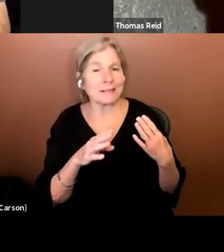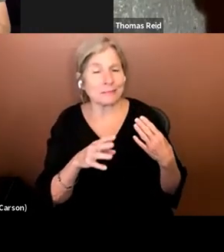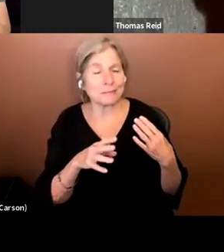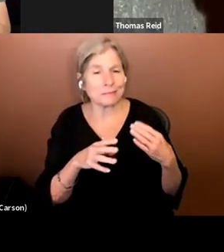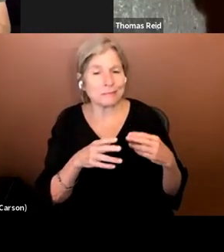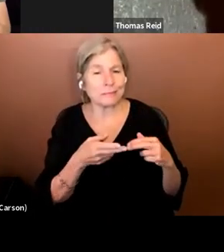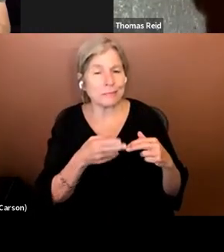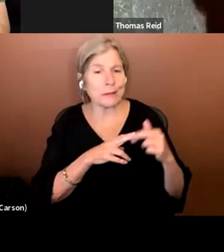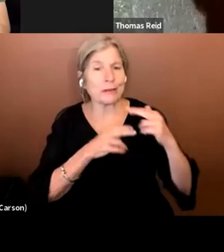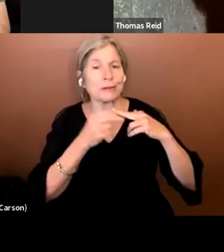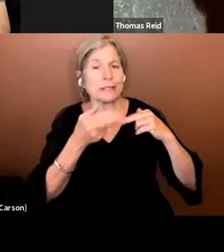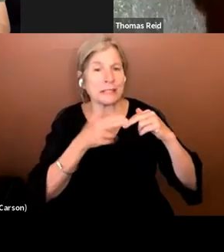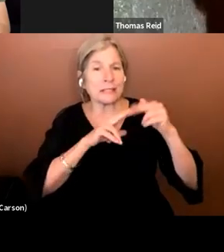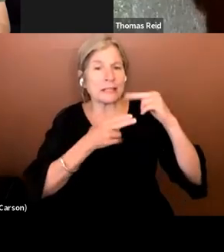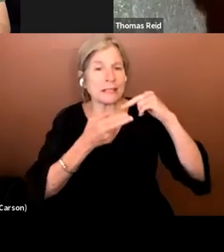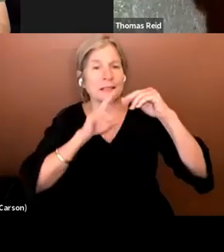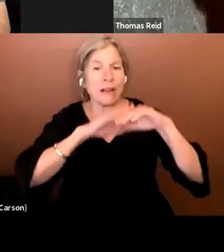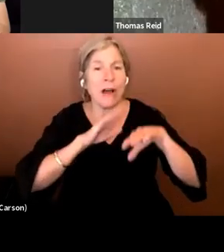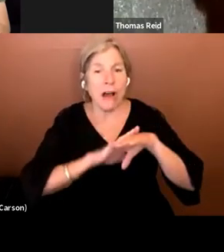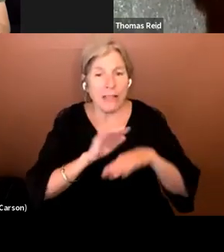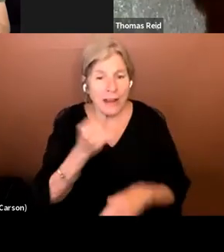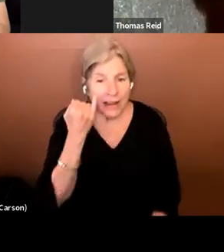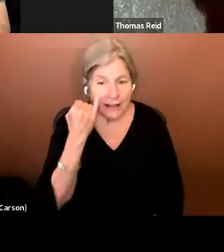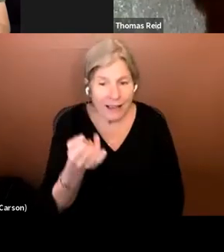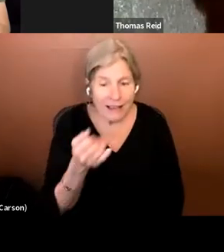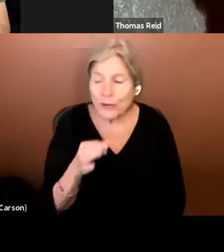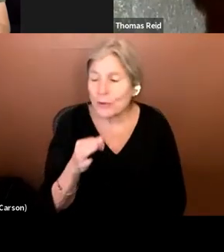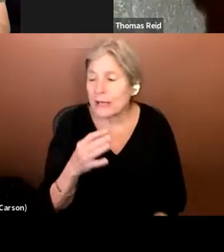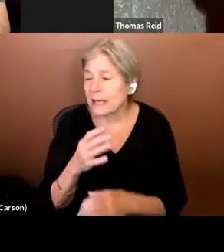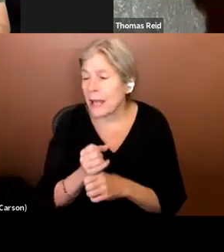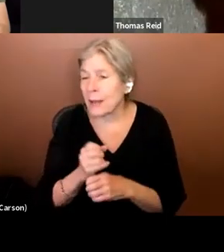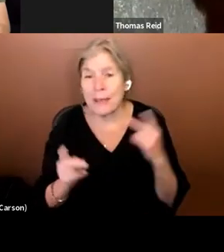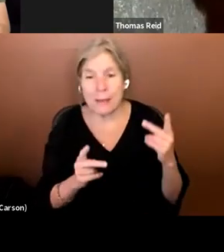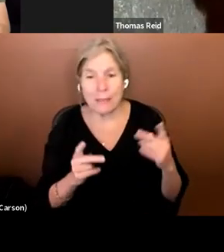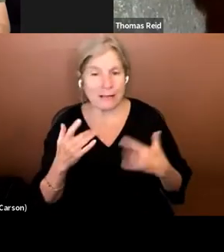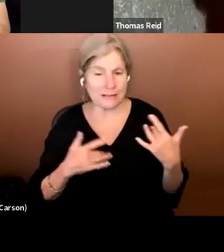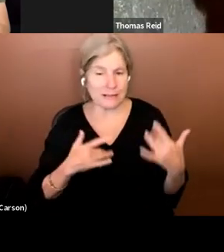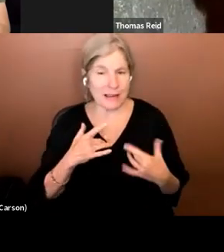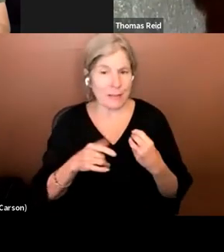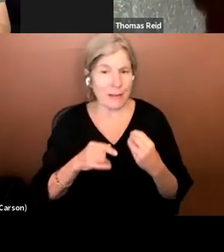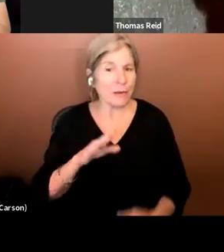. And then from there, if you can get people excited about your idea